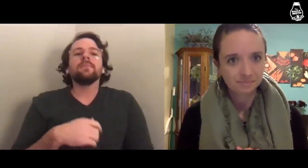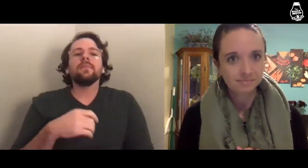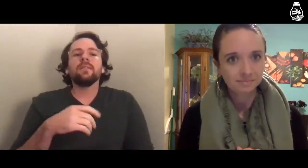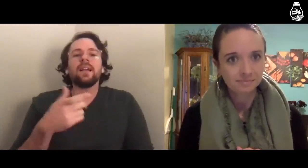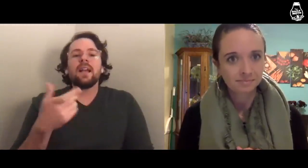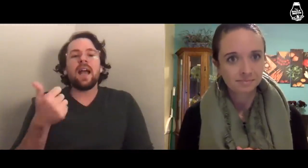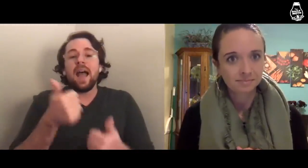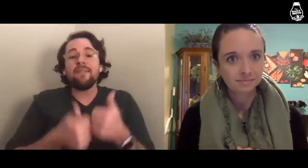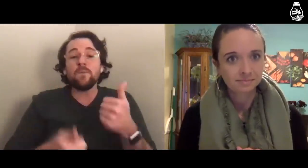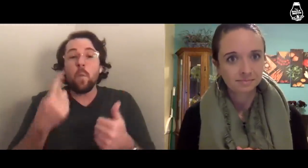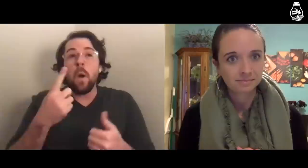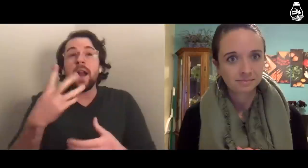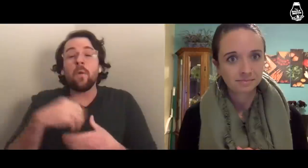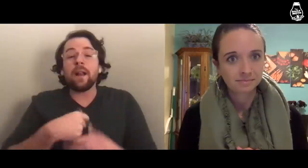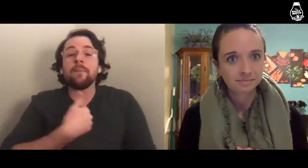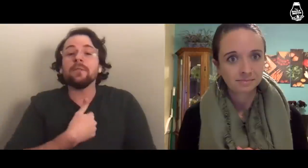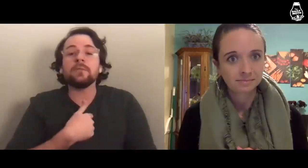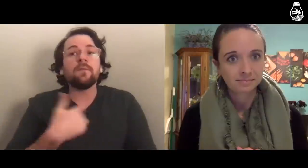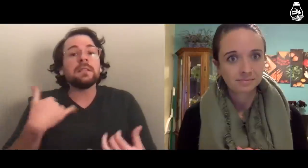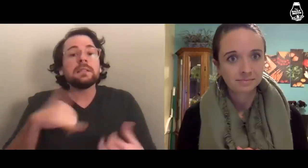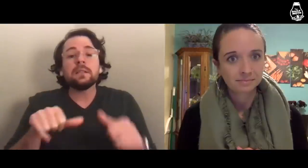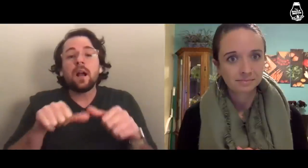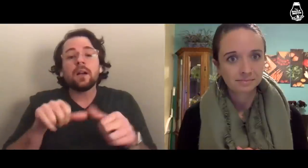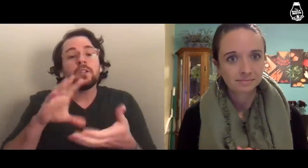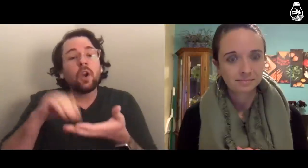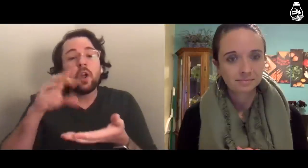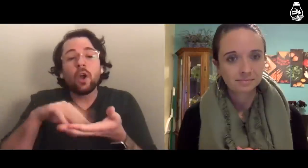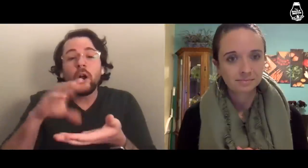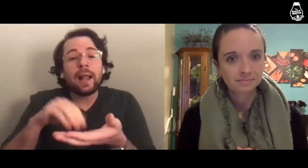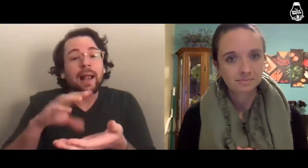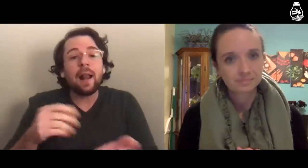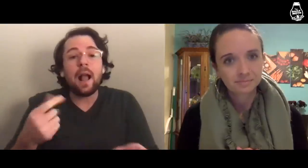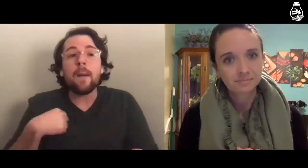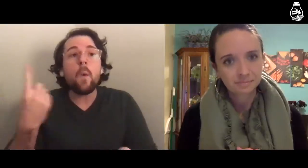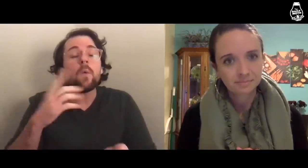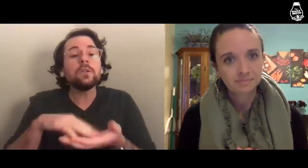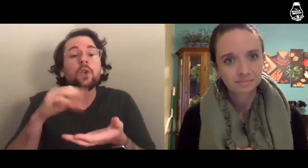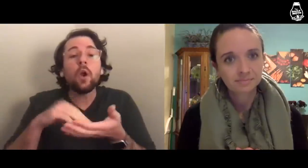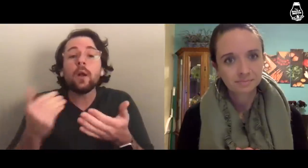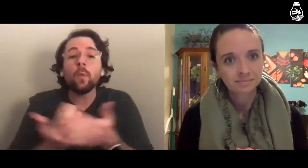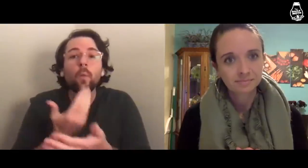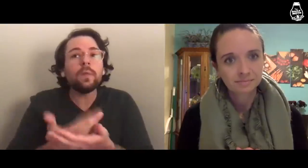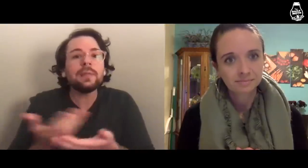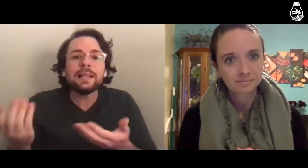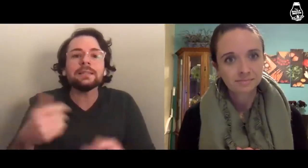Everyone including myself is constantly still learning. I’m always learning new things.